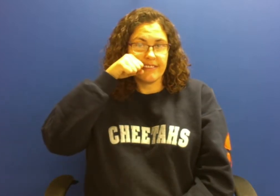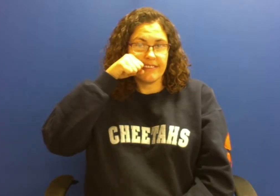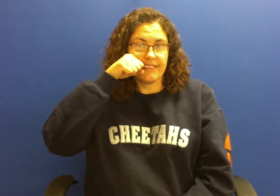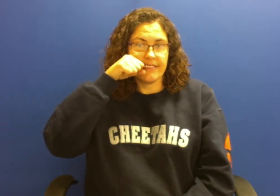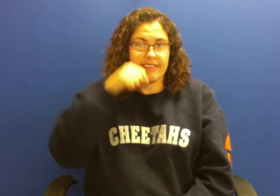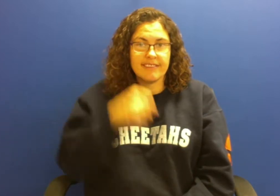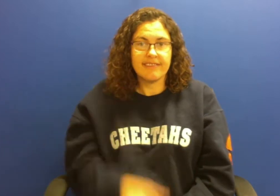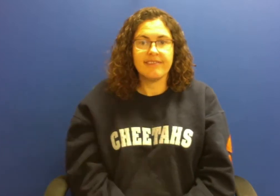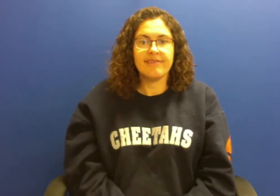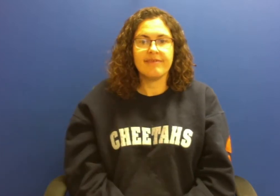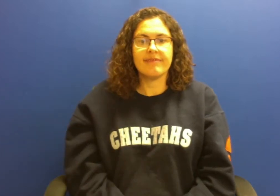carrot